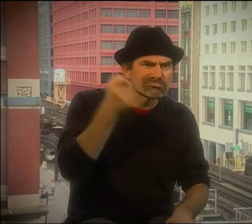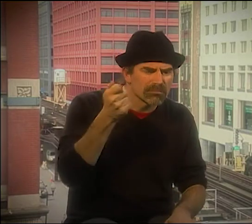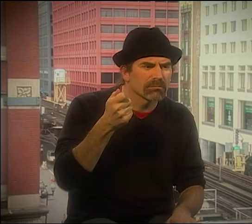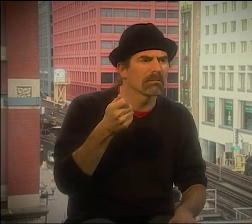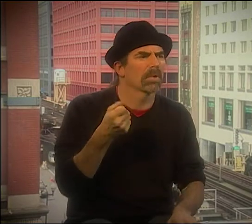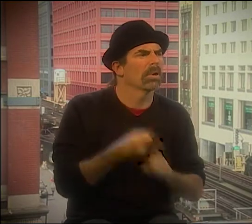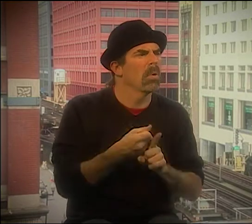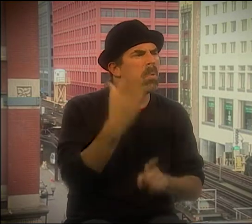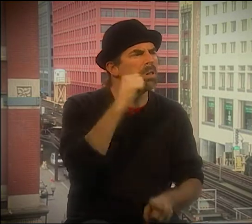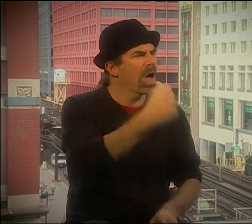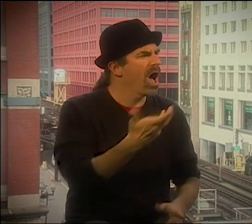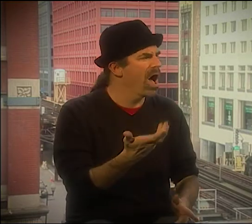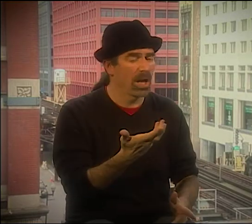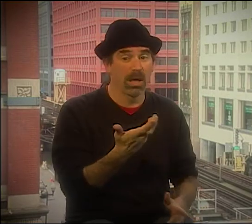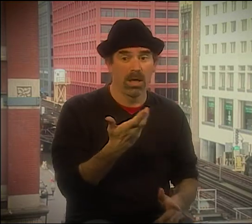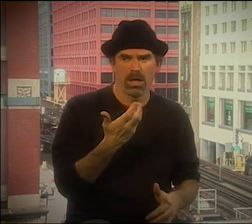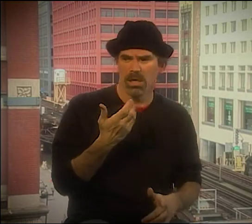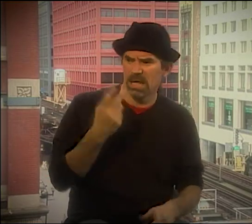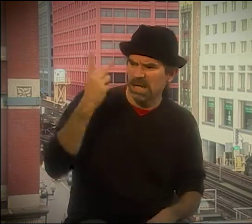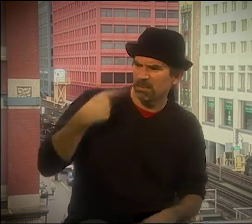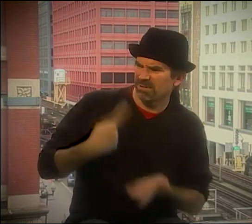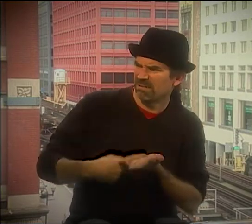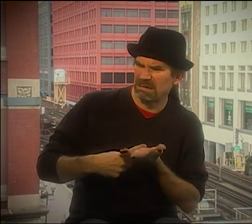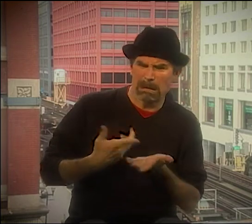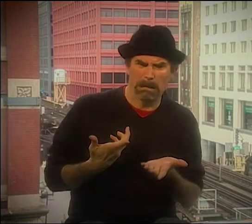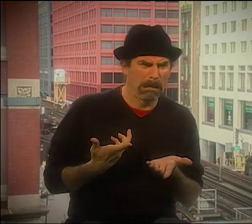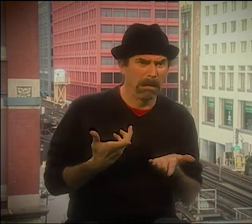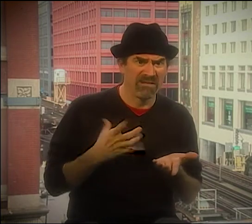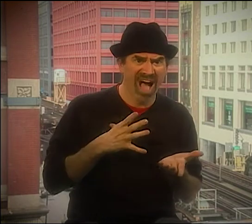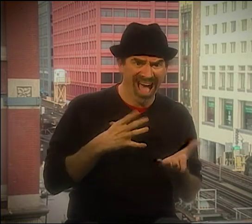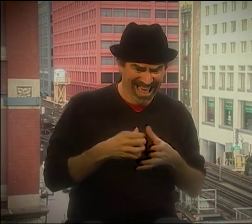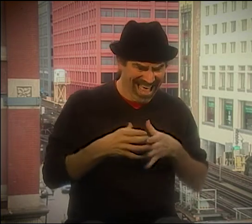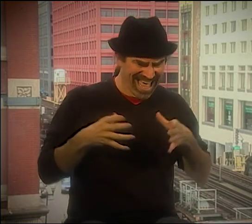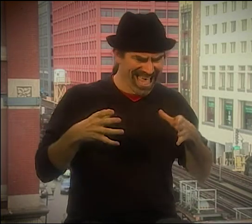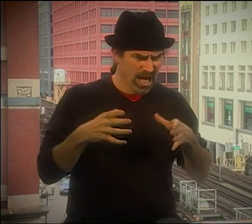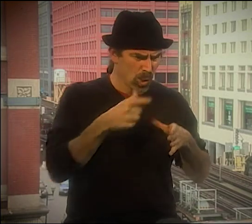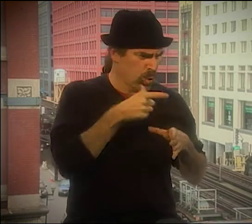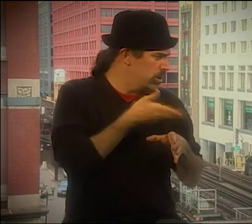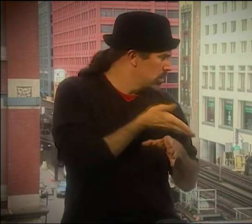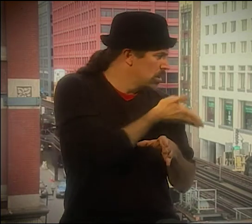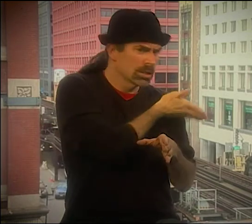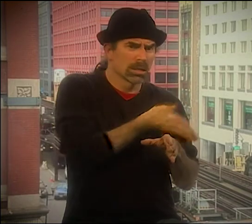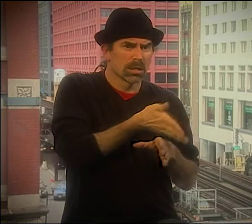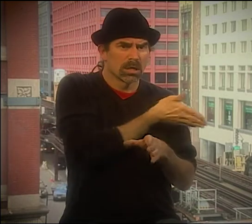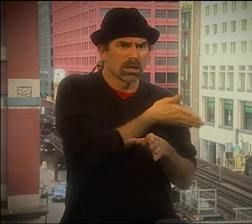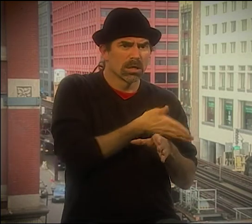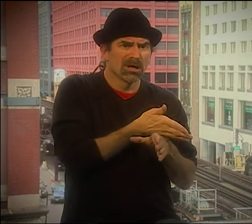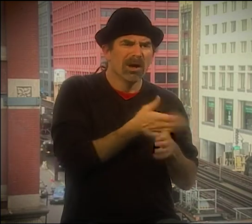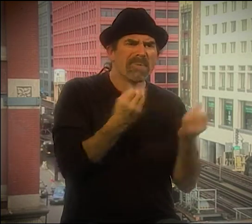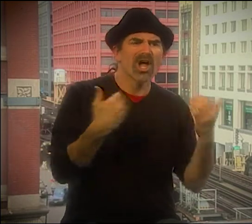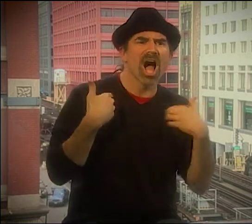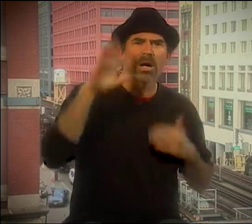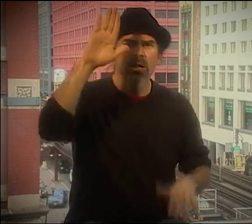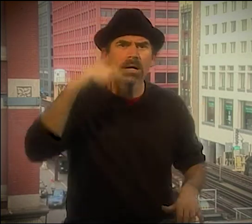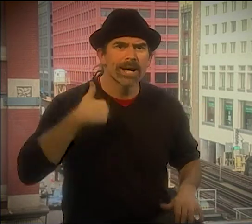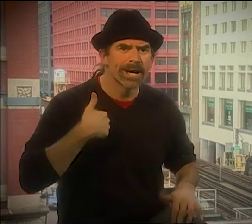CULTURES, BUT THEY WERE GOING OUT OF CURIOSITY. SO THESE AUDIENCES BECAME BIGGER AND BIGGER, AND IT BECAME REALLY POPULAR.